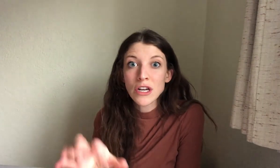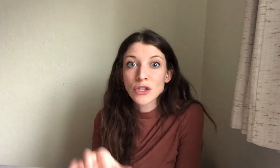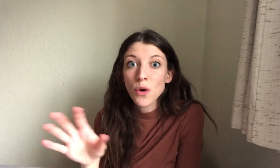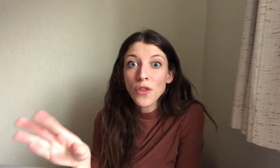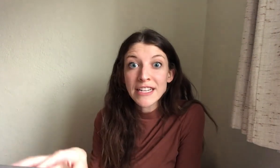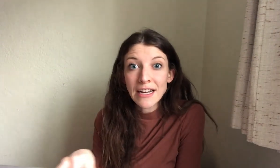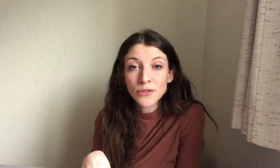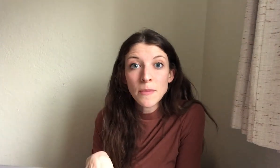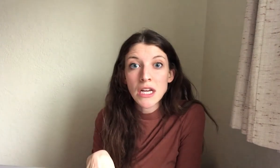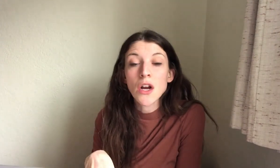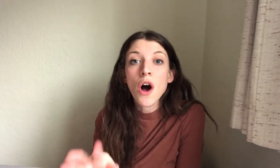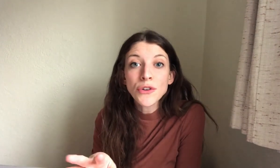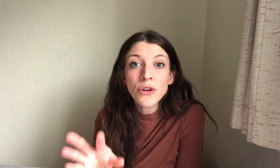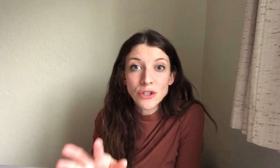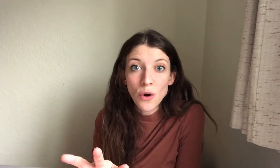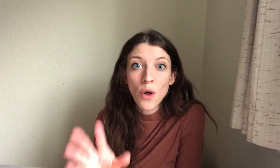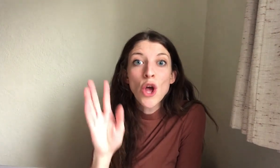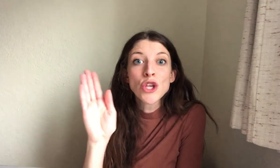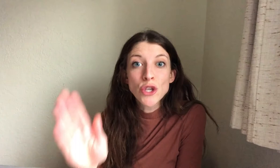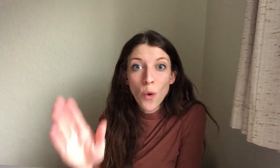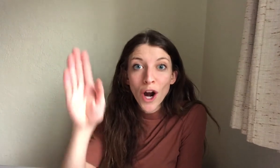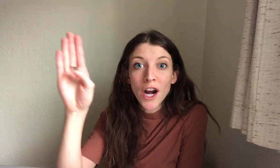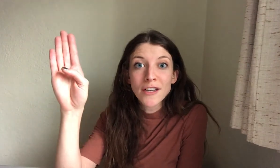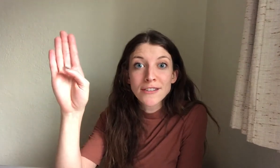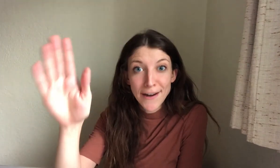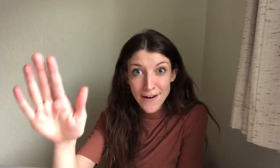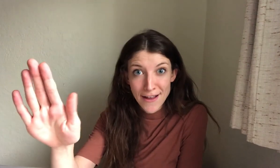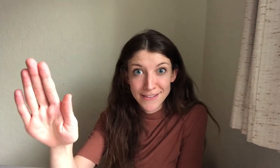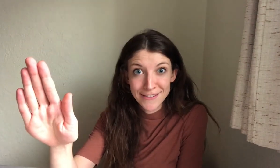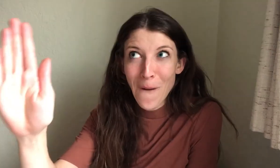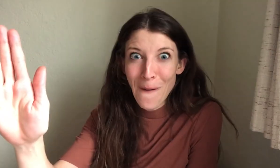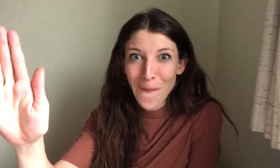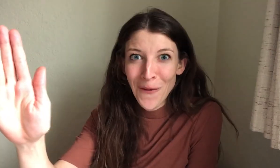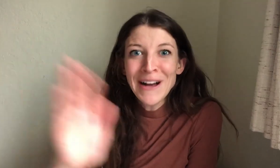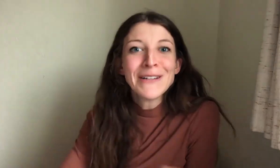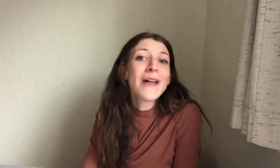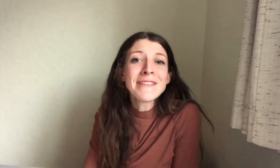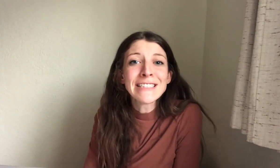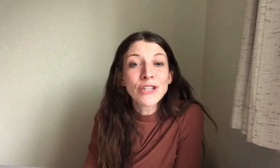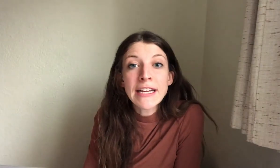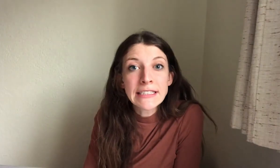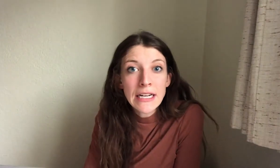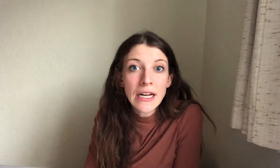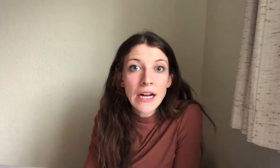control the accessory but it can also control your hearing aids. That means if you're like sitting